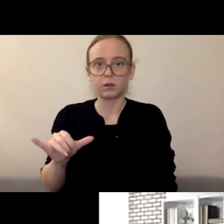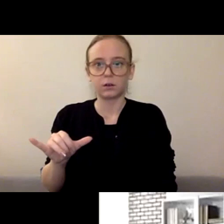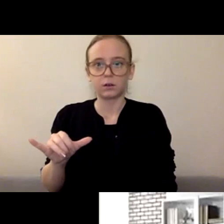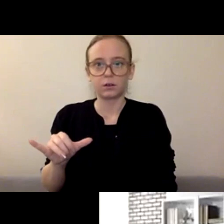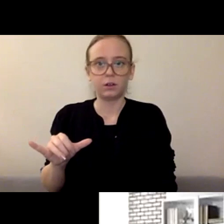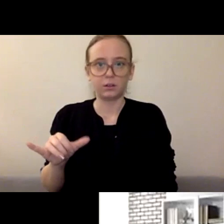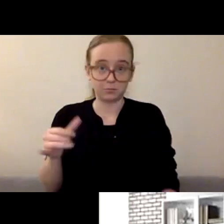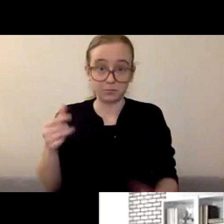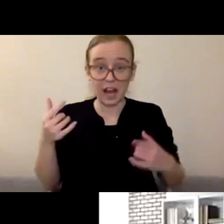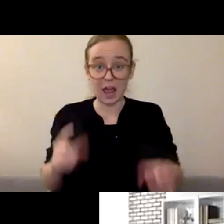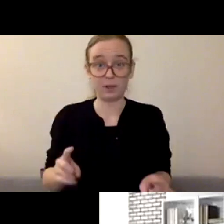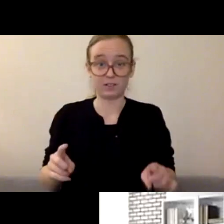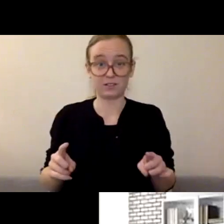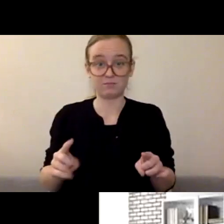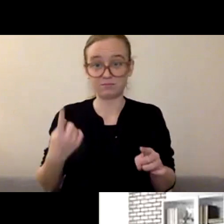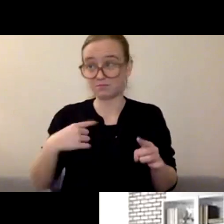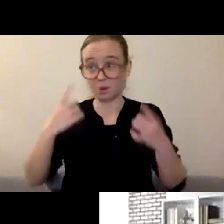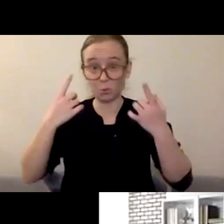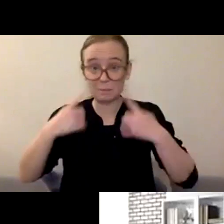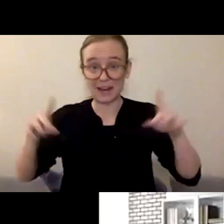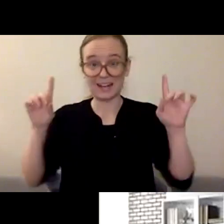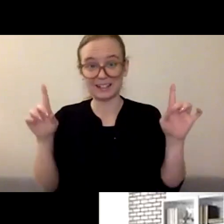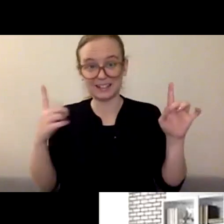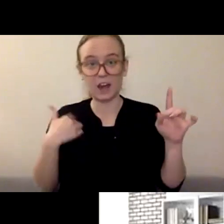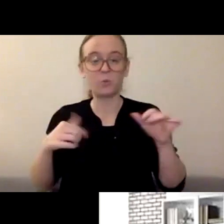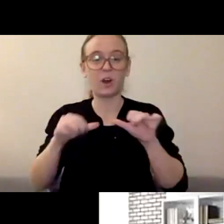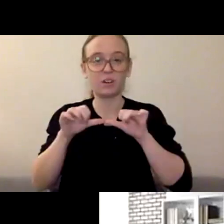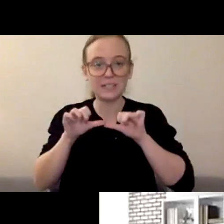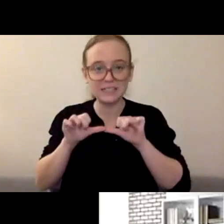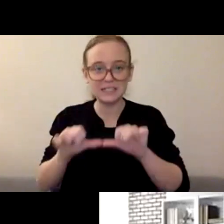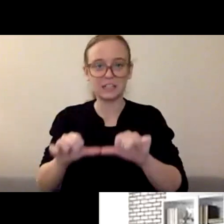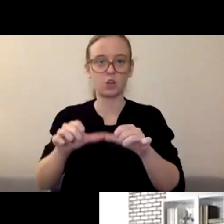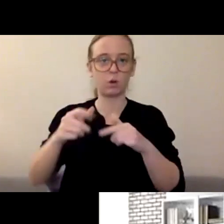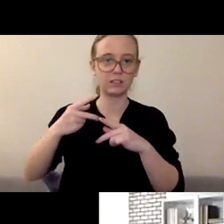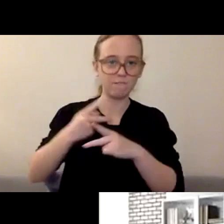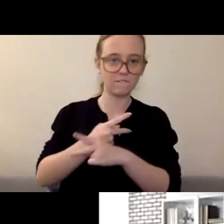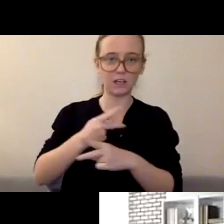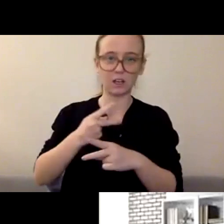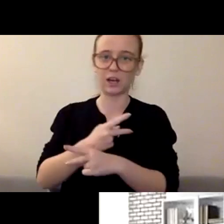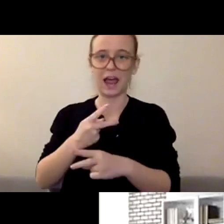And I think that's what's been really inspiring over the course of this year is,